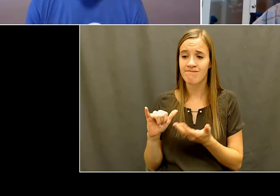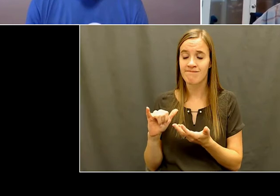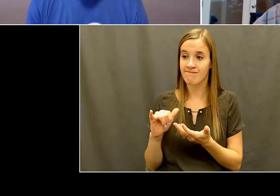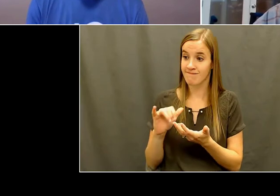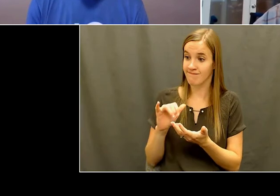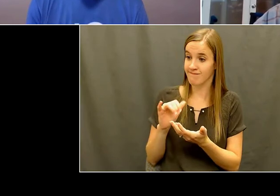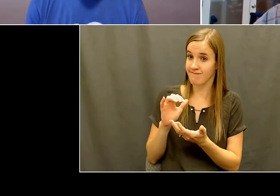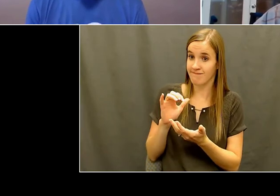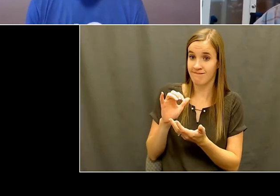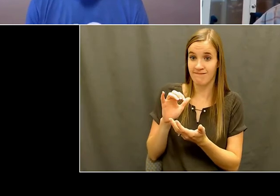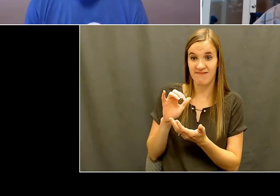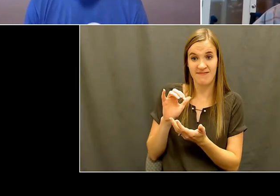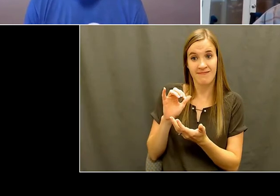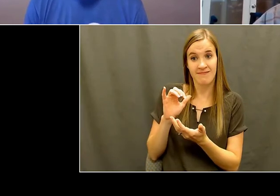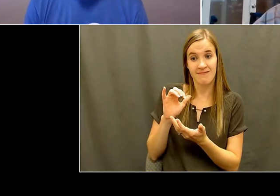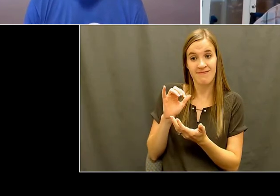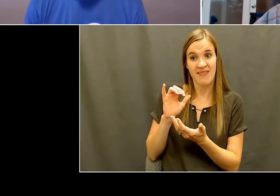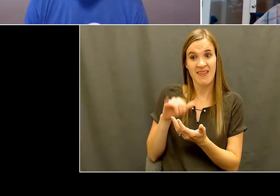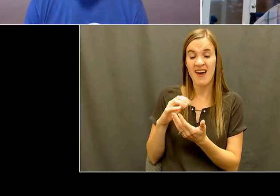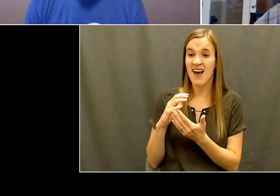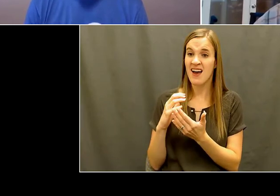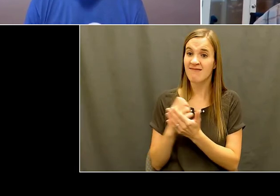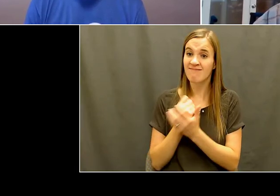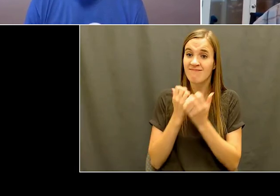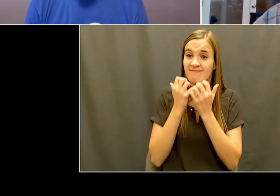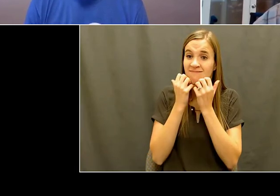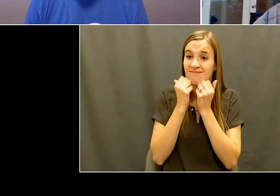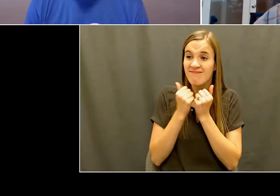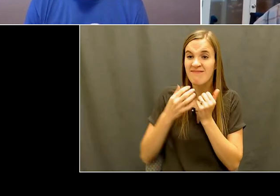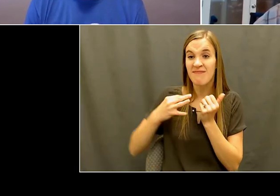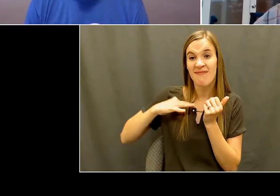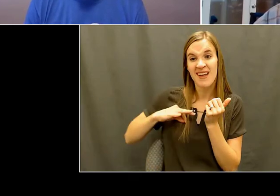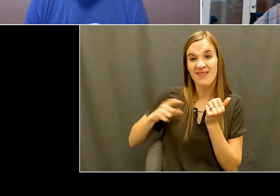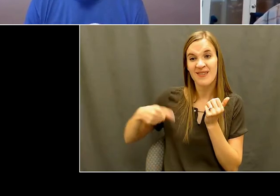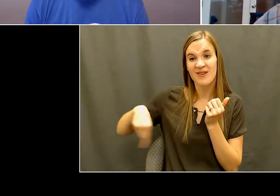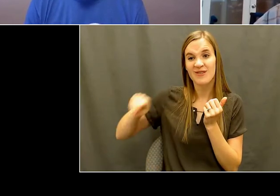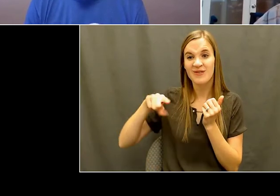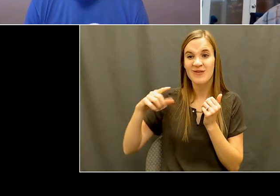value was as great to the coaches as it was to the kids.